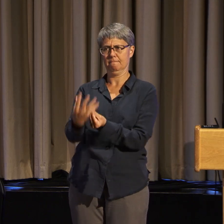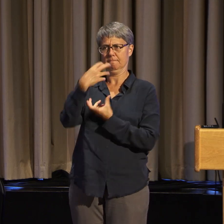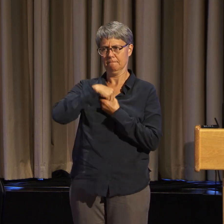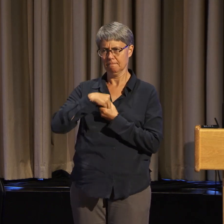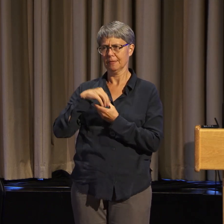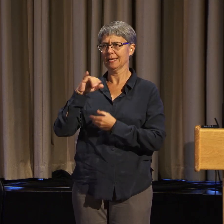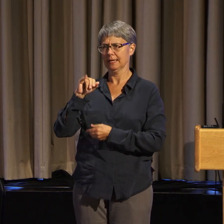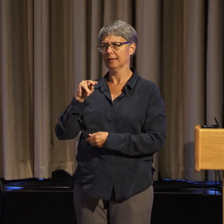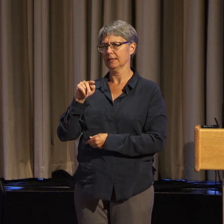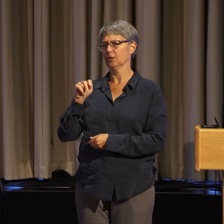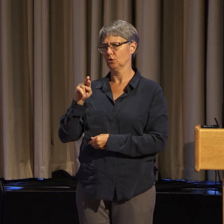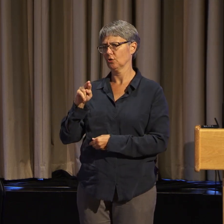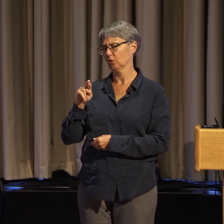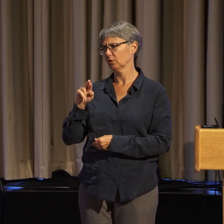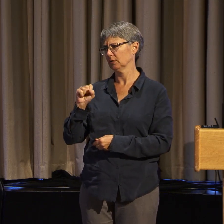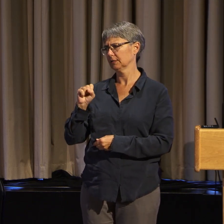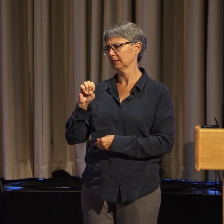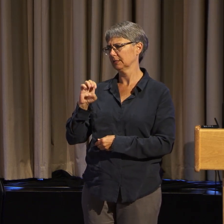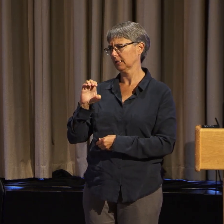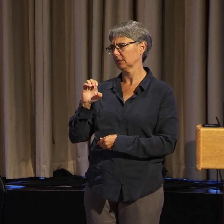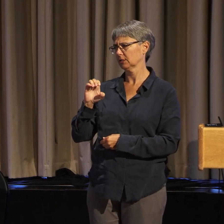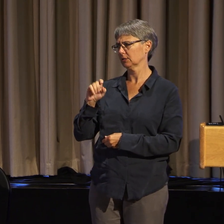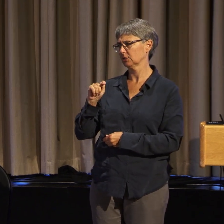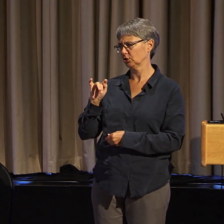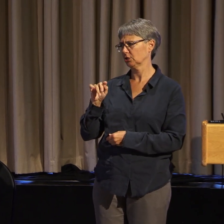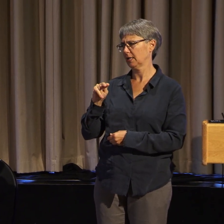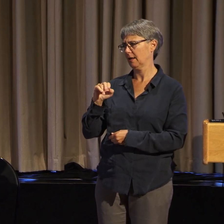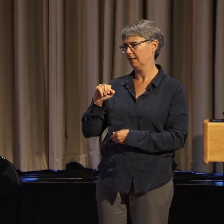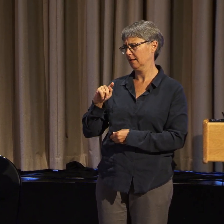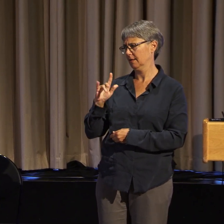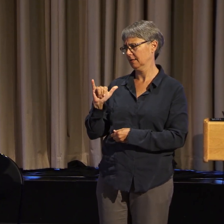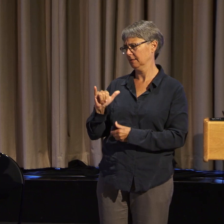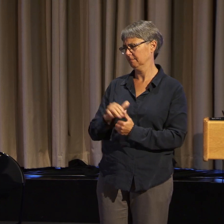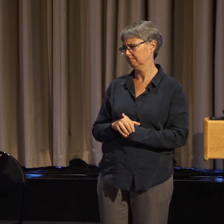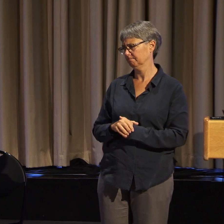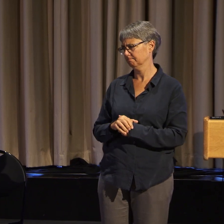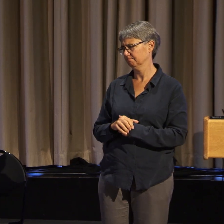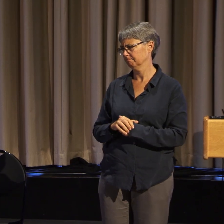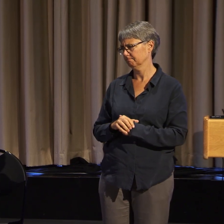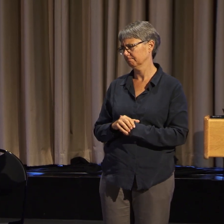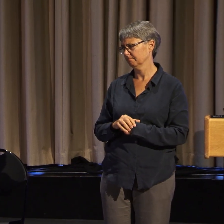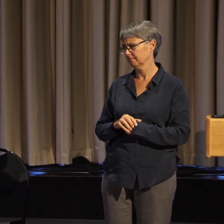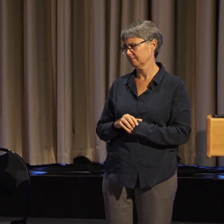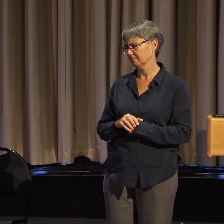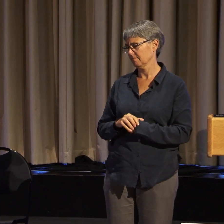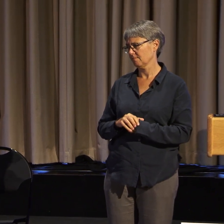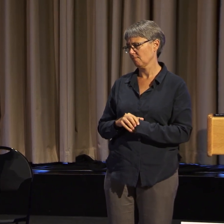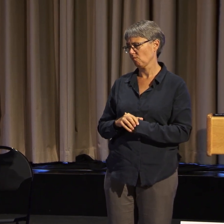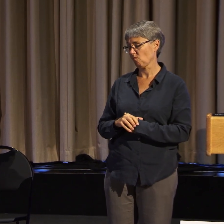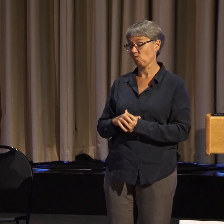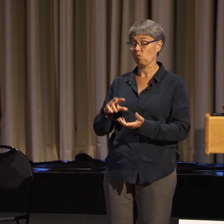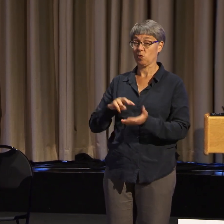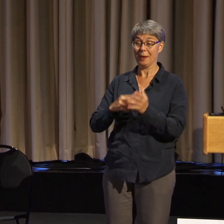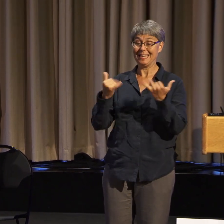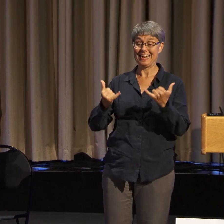And as you know, as you're trying new things, you get pushback.